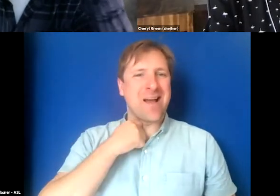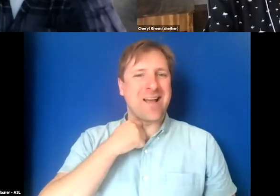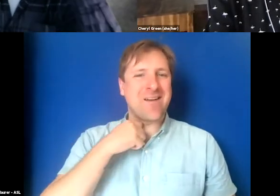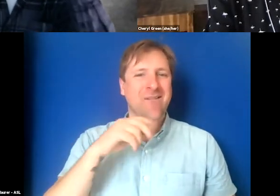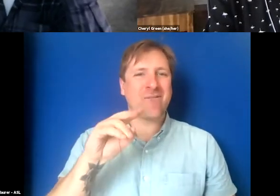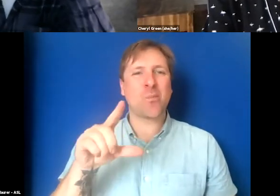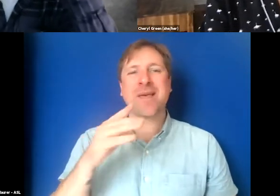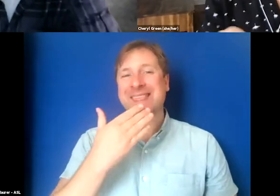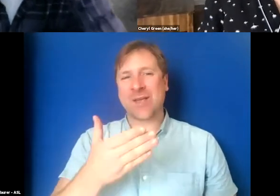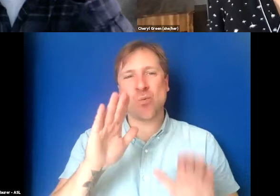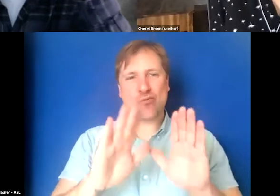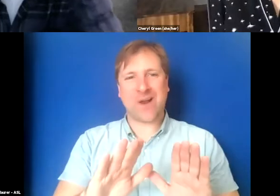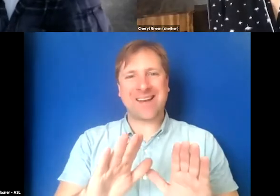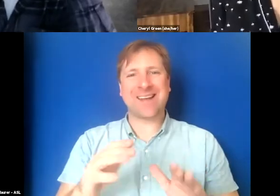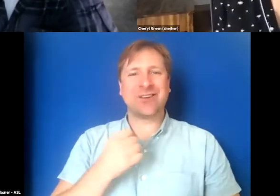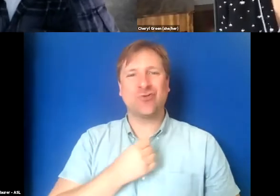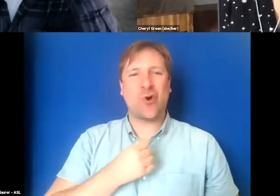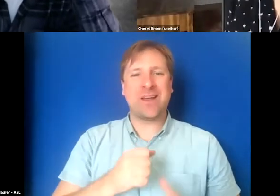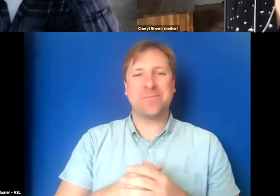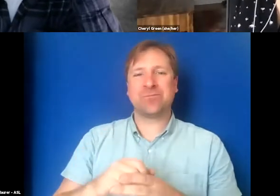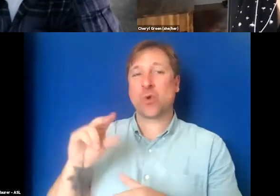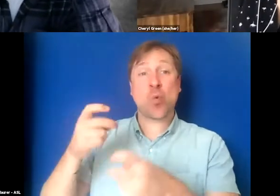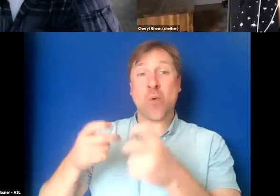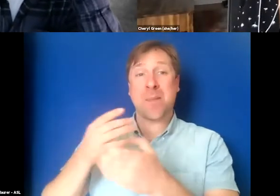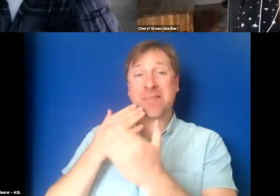Thank you. Great. Sorry, Cheryl. No problem. Thank you.